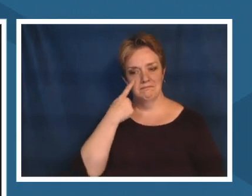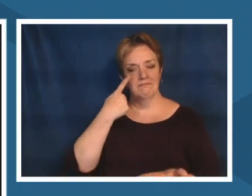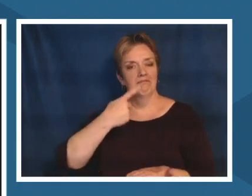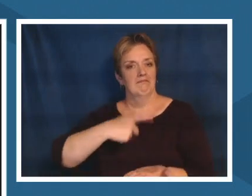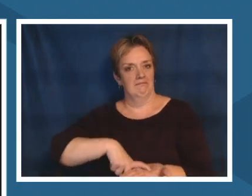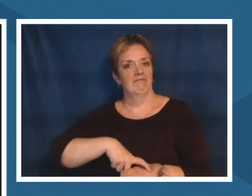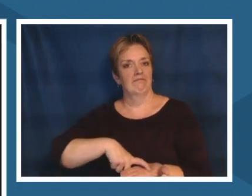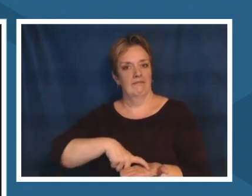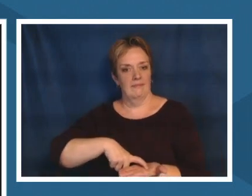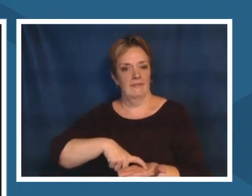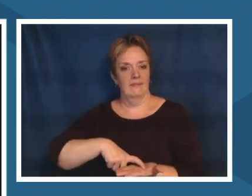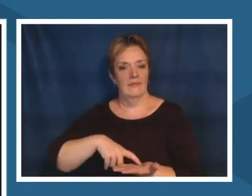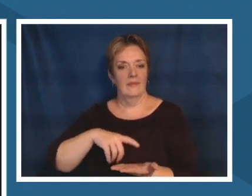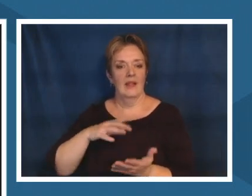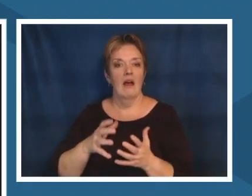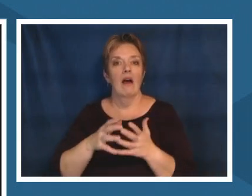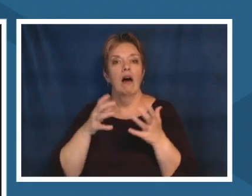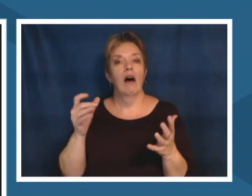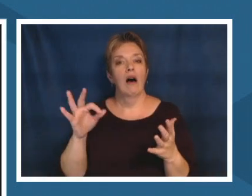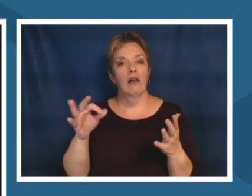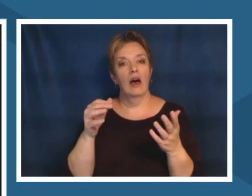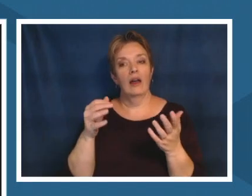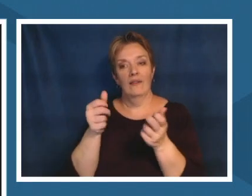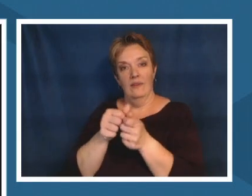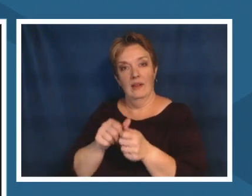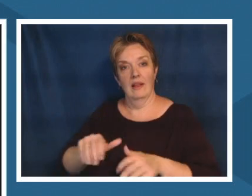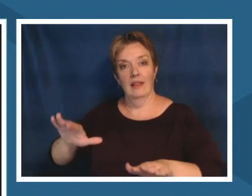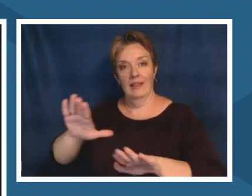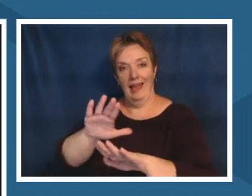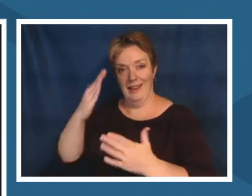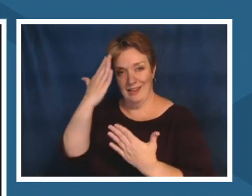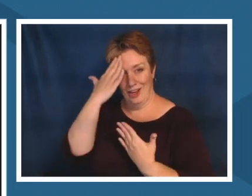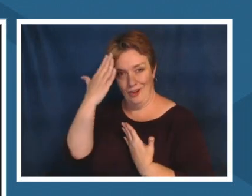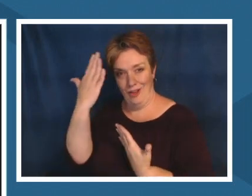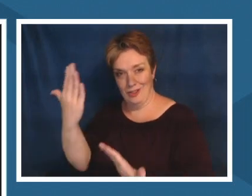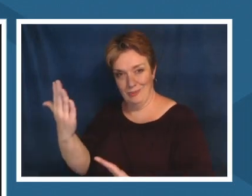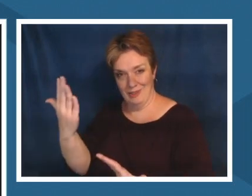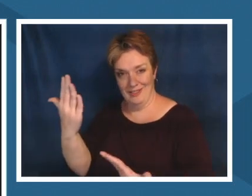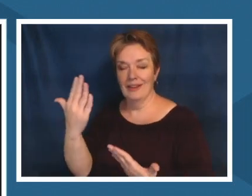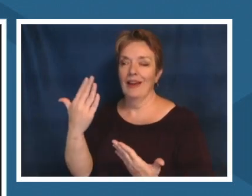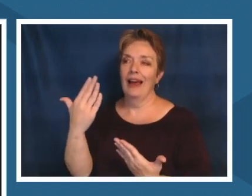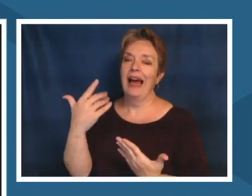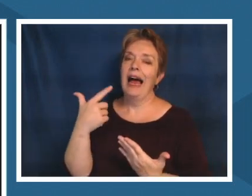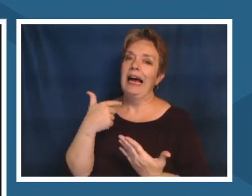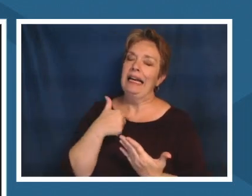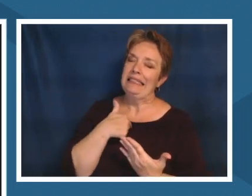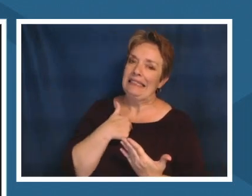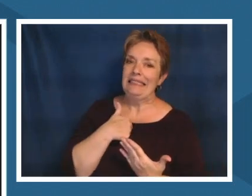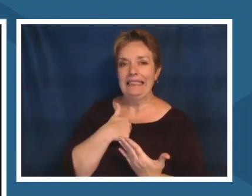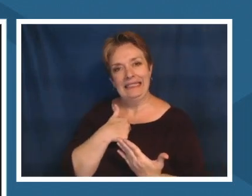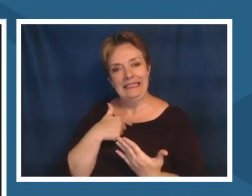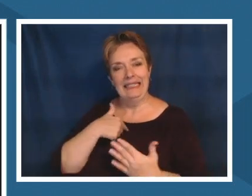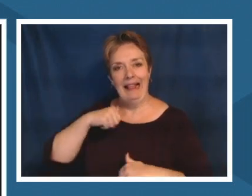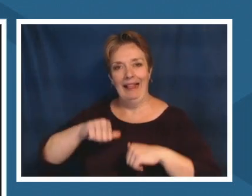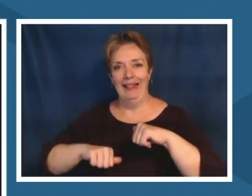acknowledgement and i have a love-hate relationship with land acknowledgements